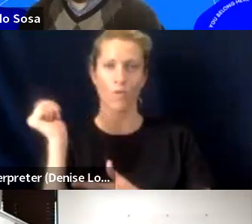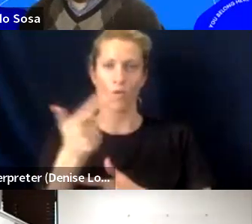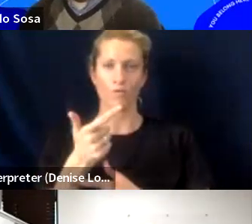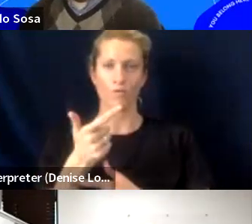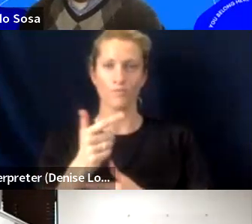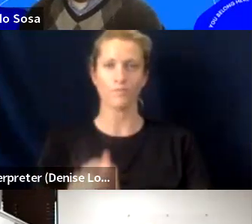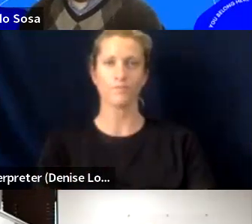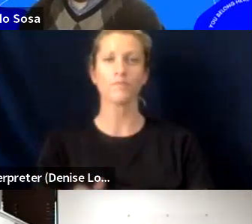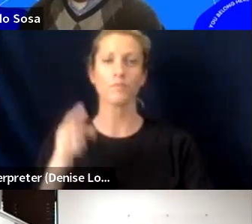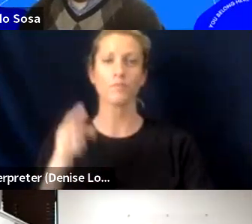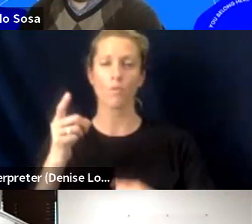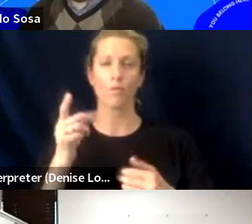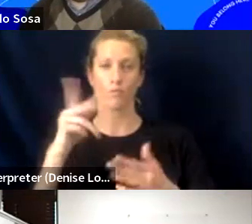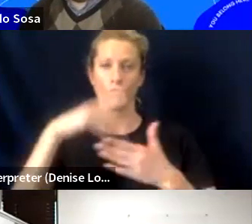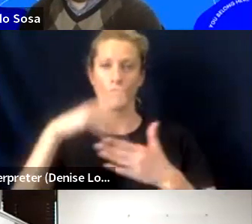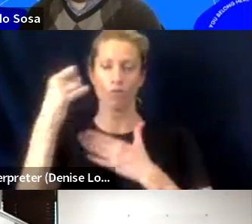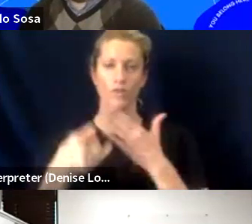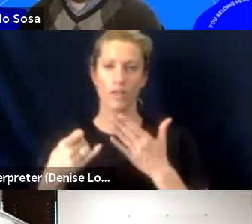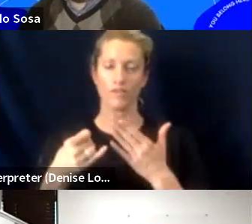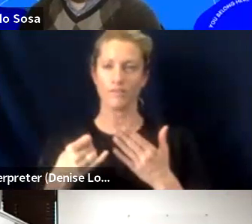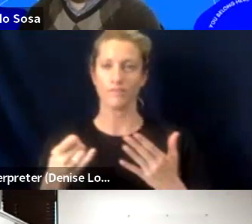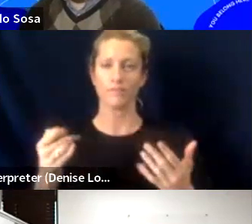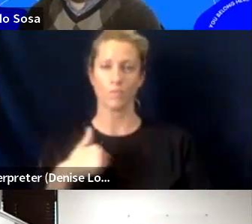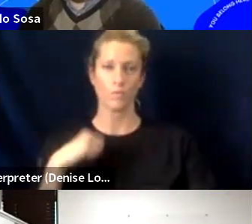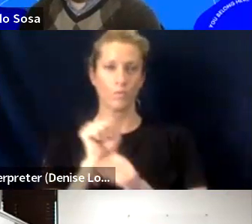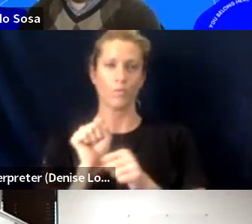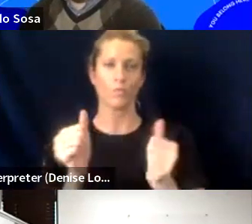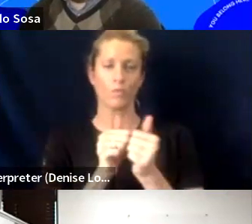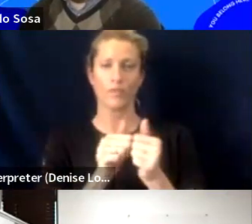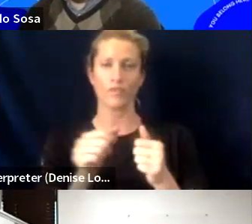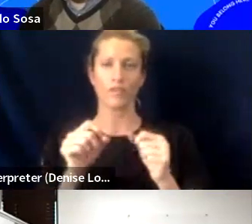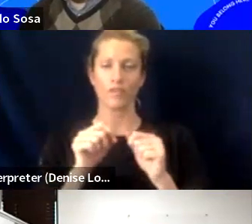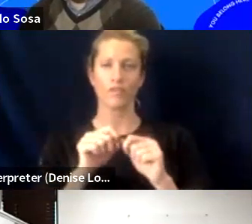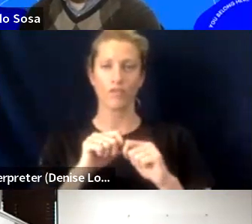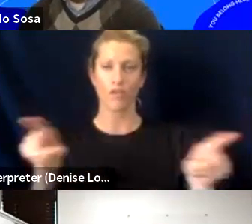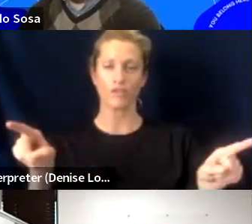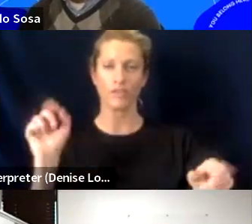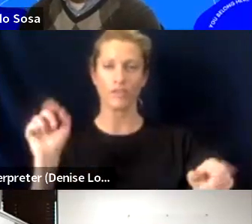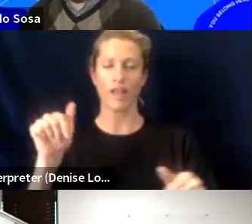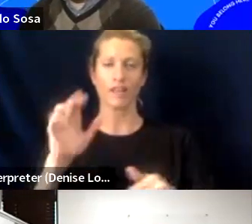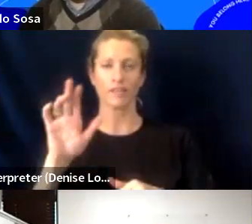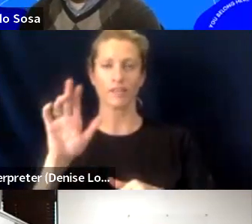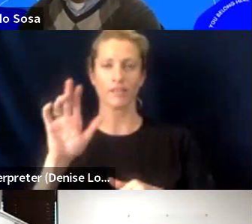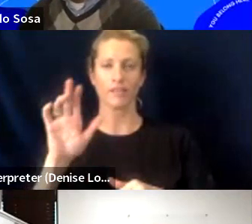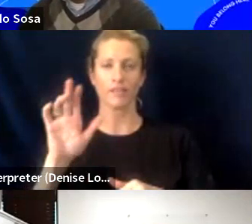One of the projects that the coalition has worked on is launching the capital region digital inclusion portal.